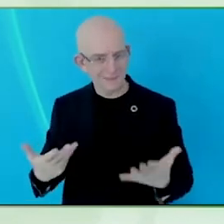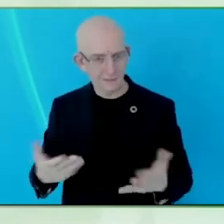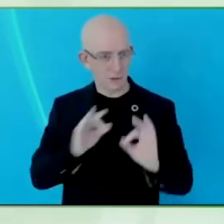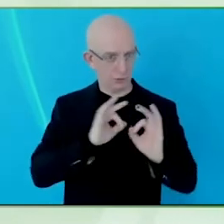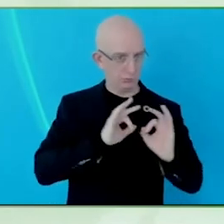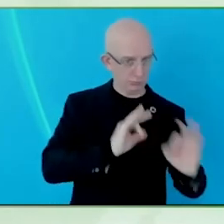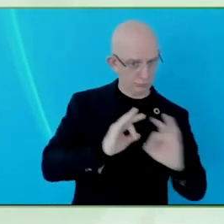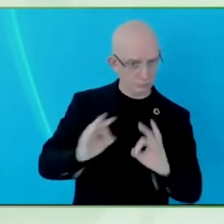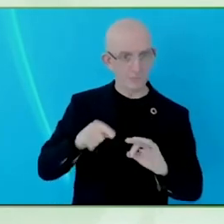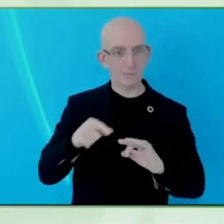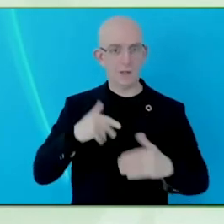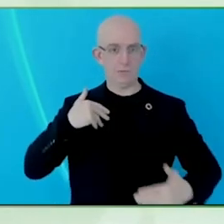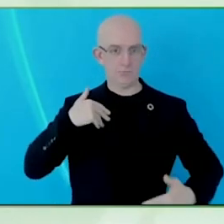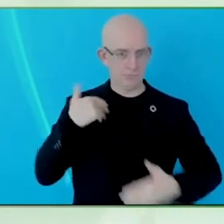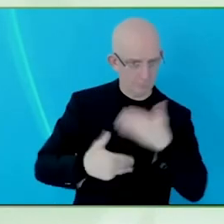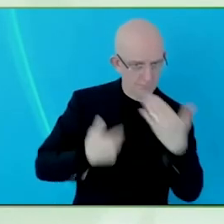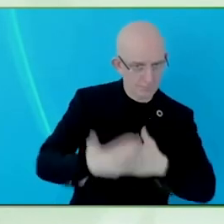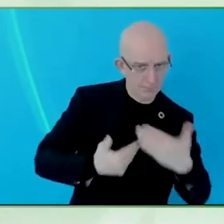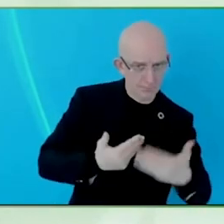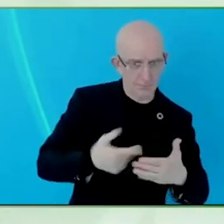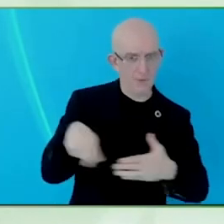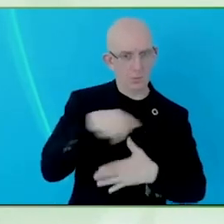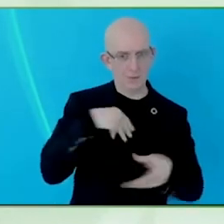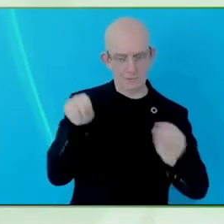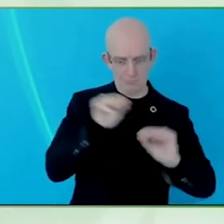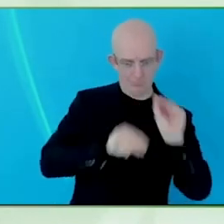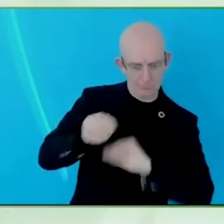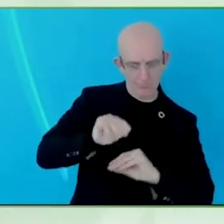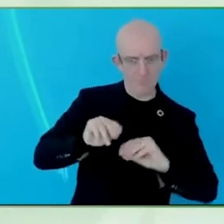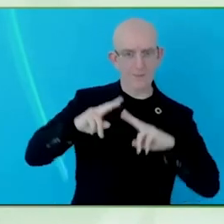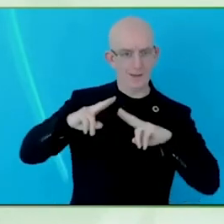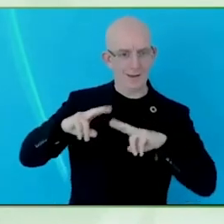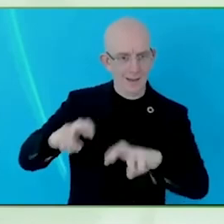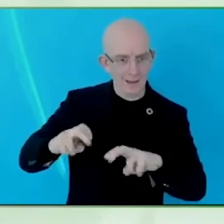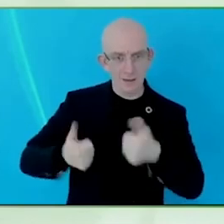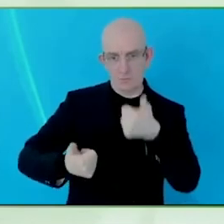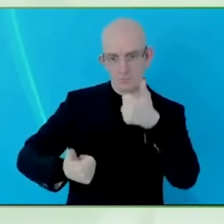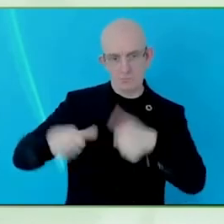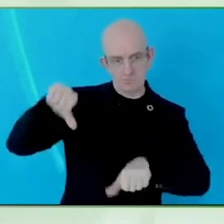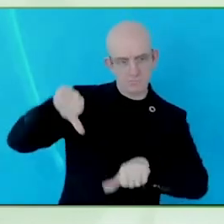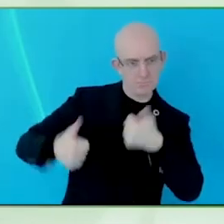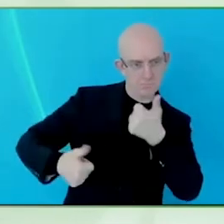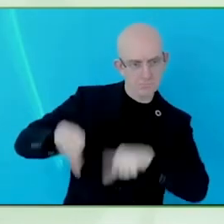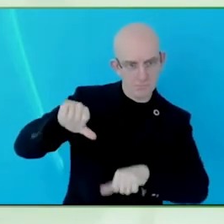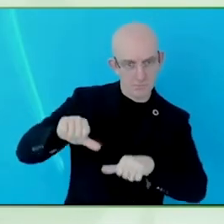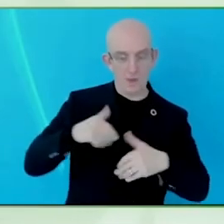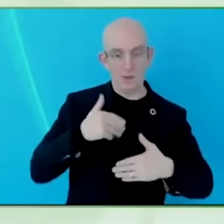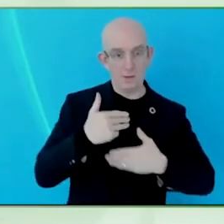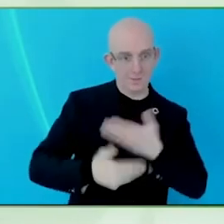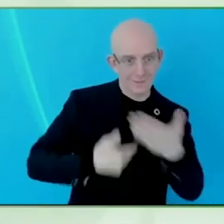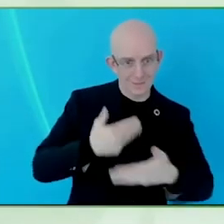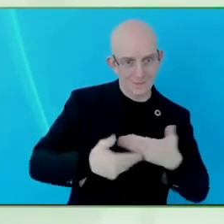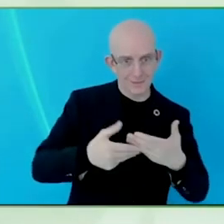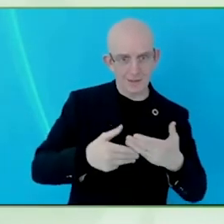including the same people throughout the process. So we understood what their needs were, then we started doing research on accessible technologies.